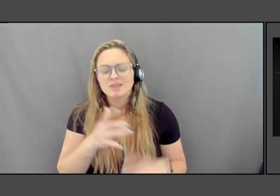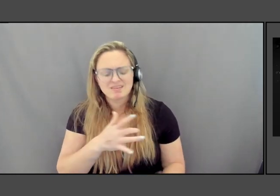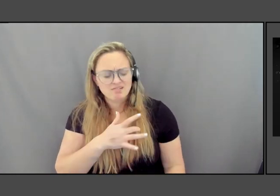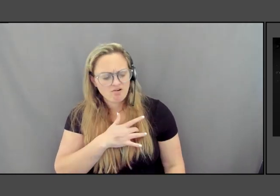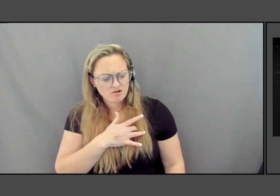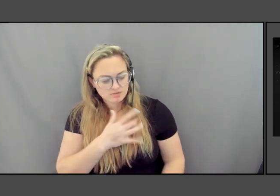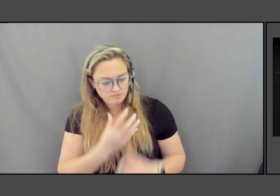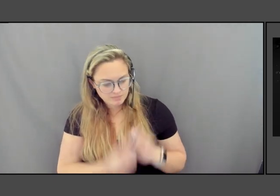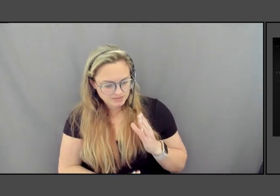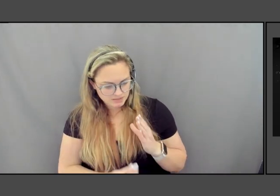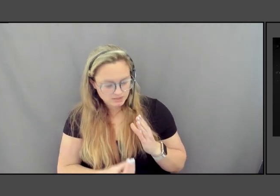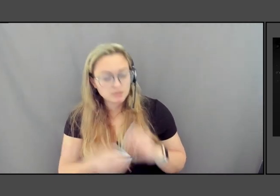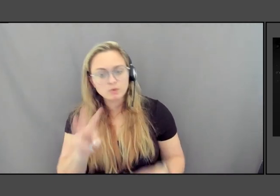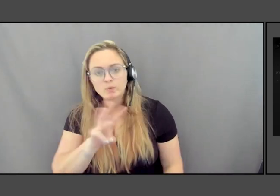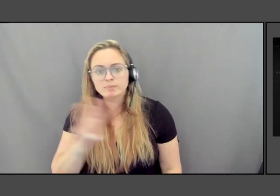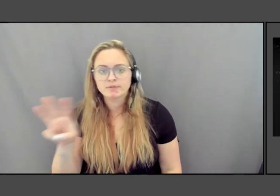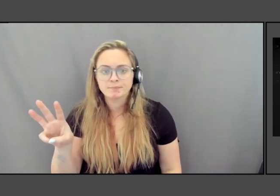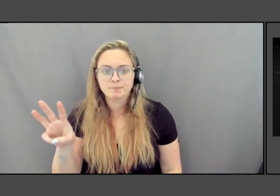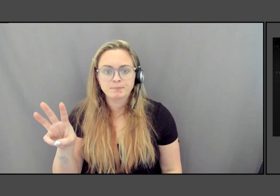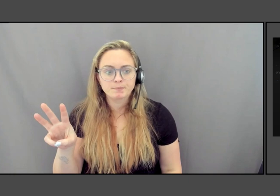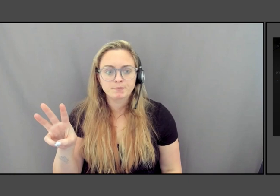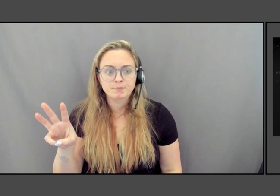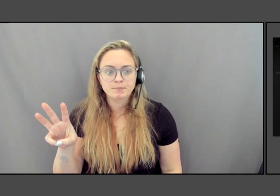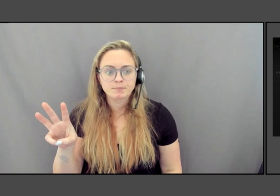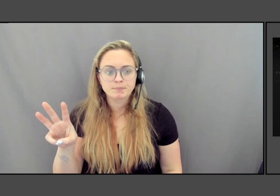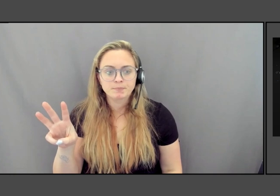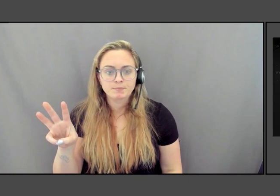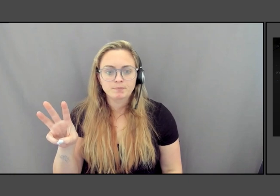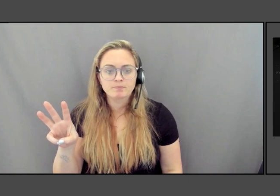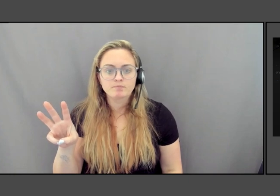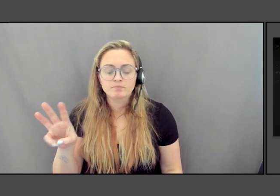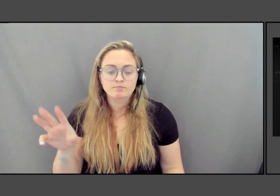So it completely materializes itself.